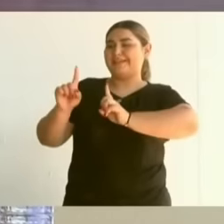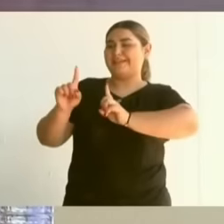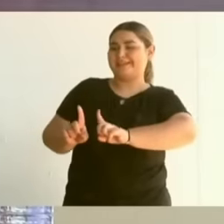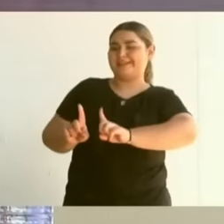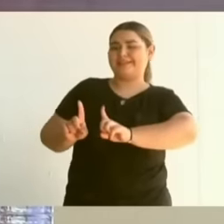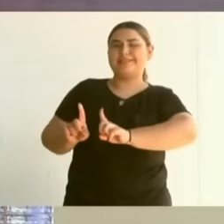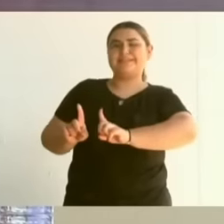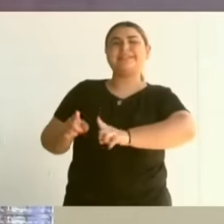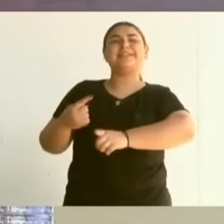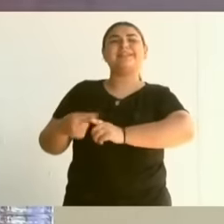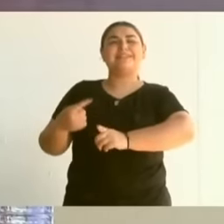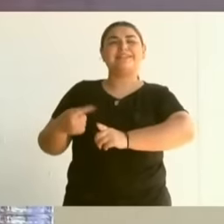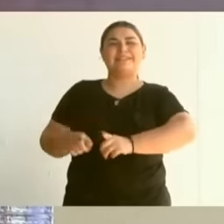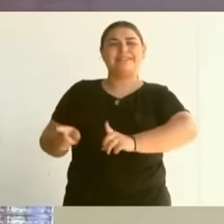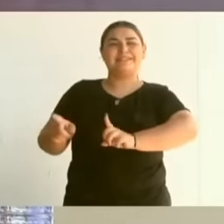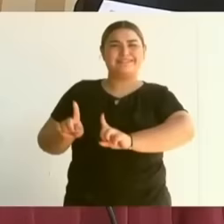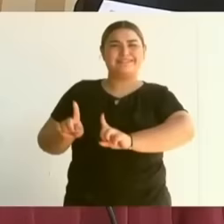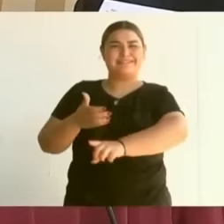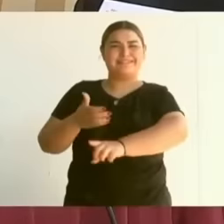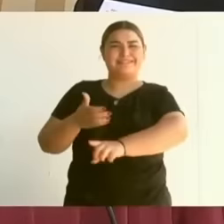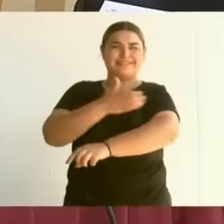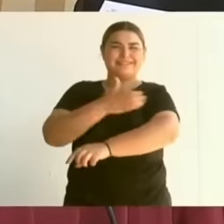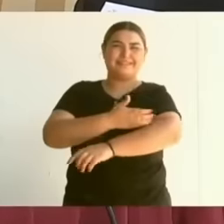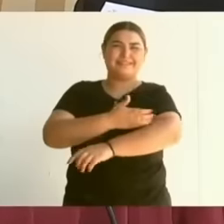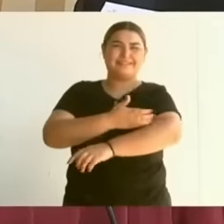next president of Mexico Claudia